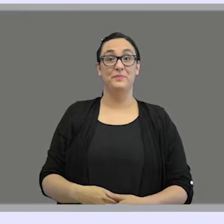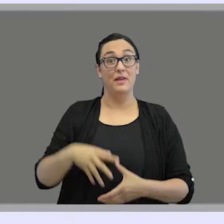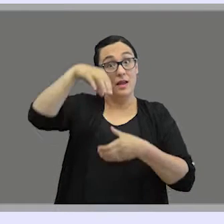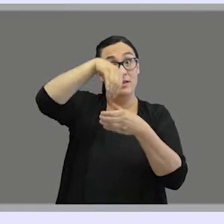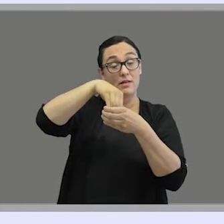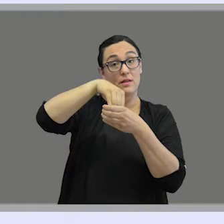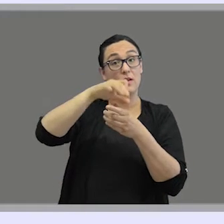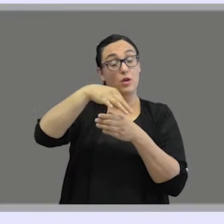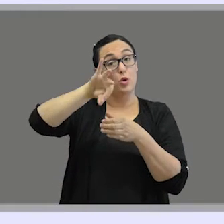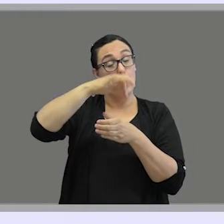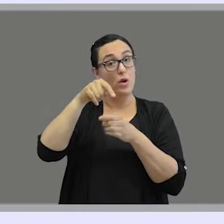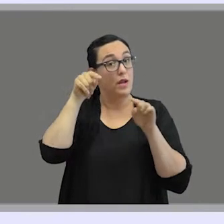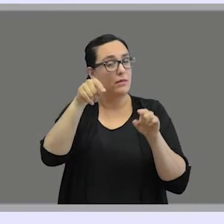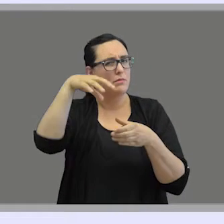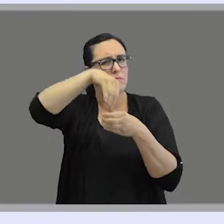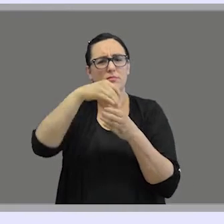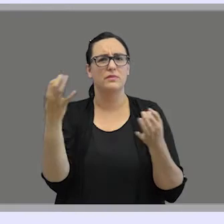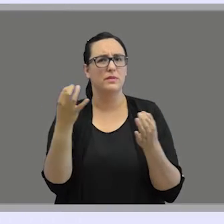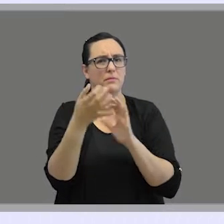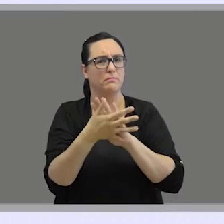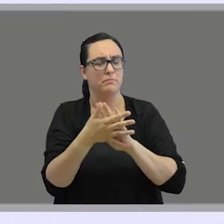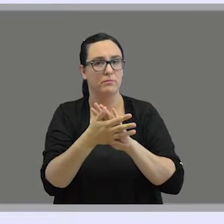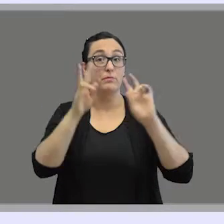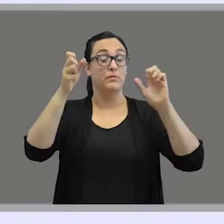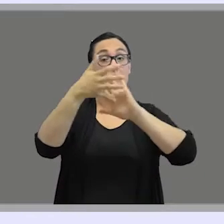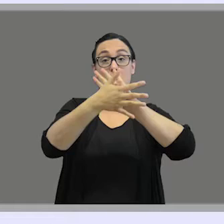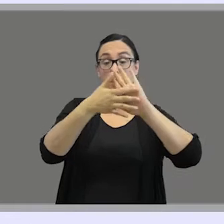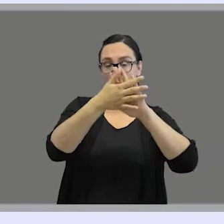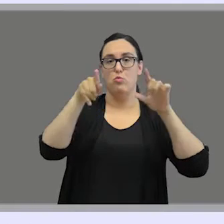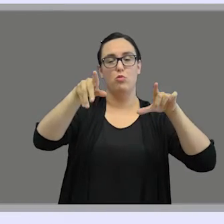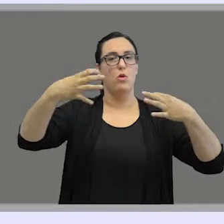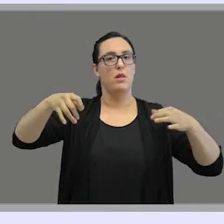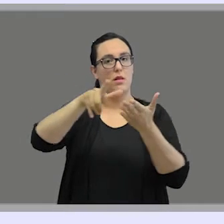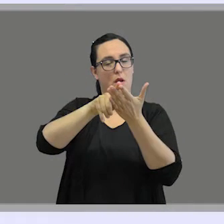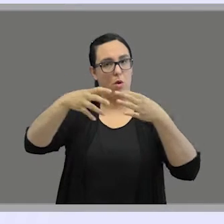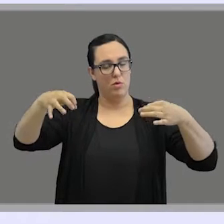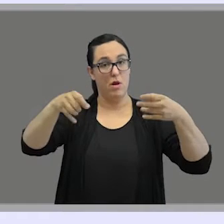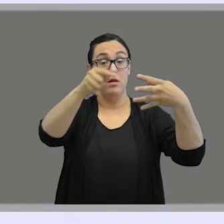In this unit, we are going to talk about sign languages as natural languages